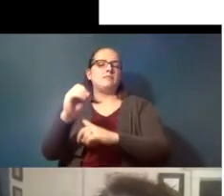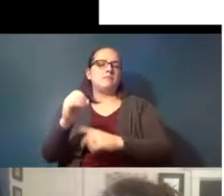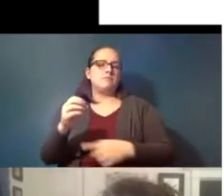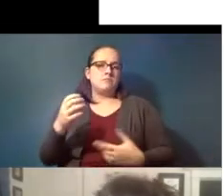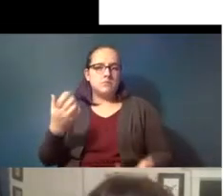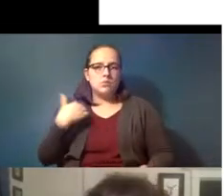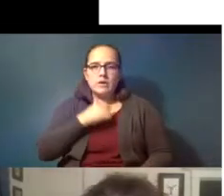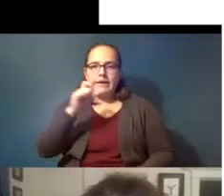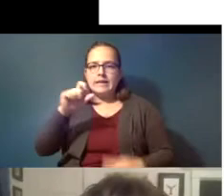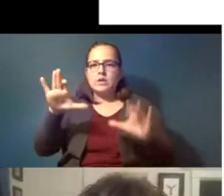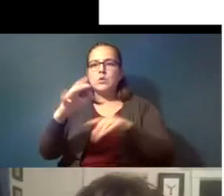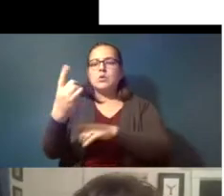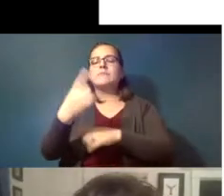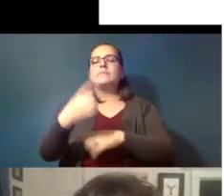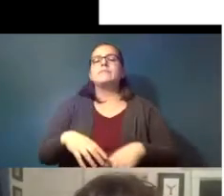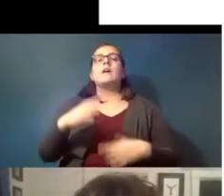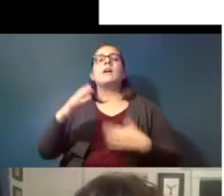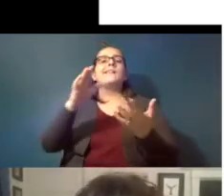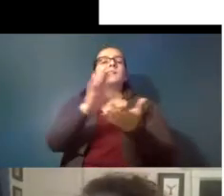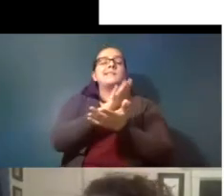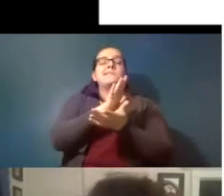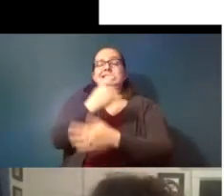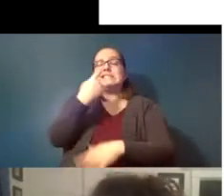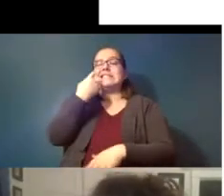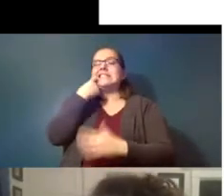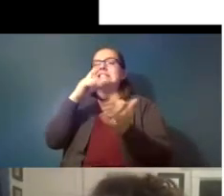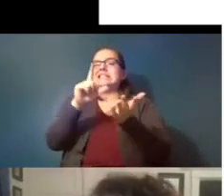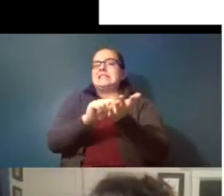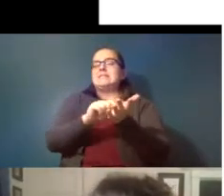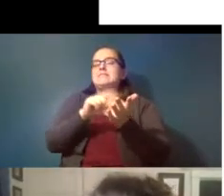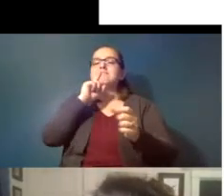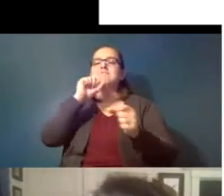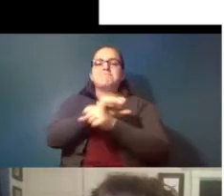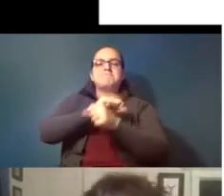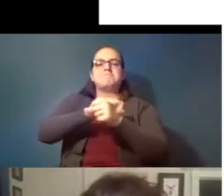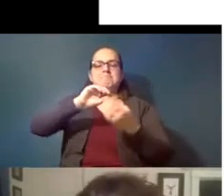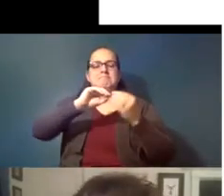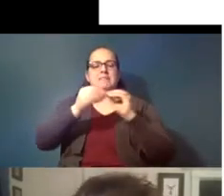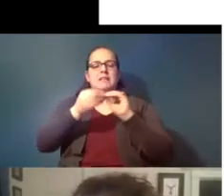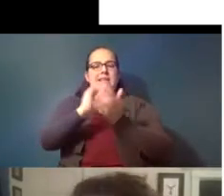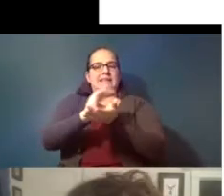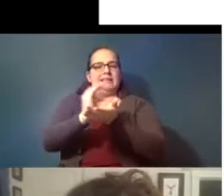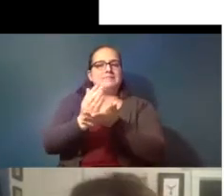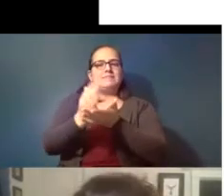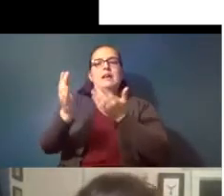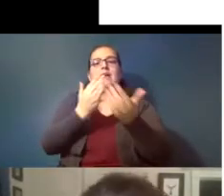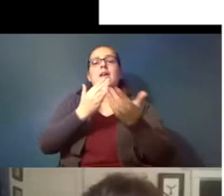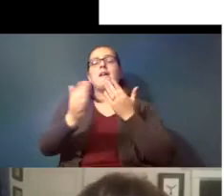a paper that just came out actually quantified that even though the u.s only has four percent